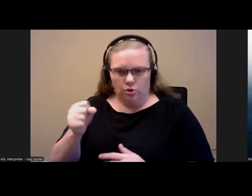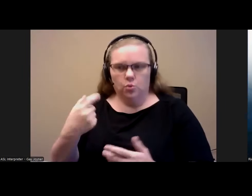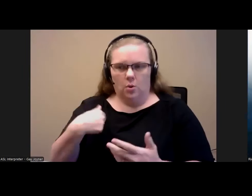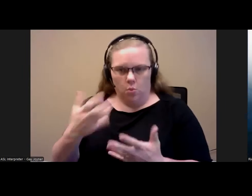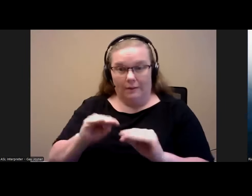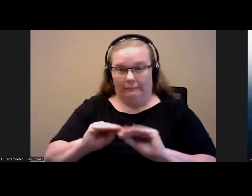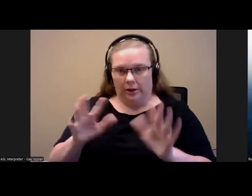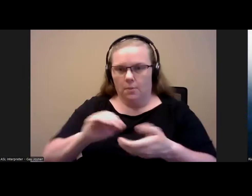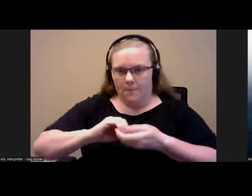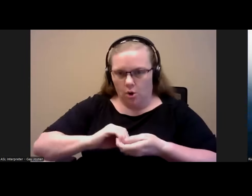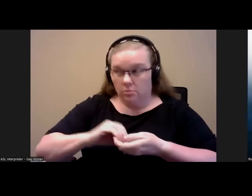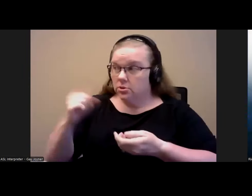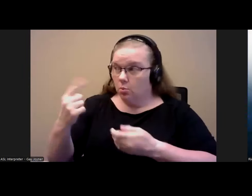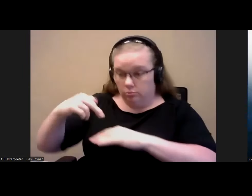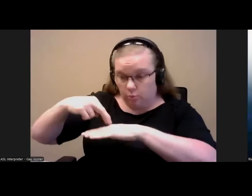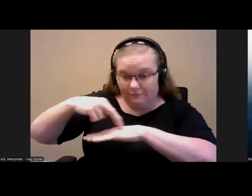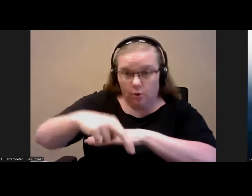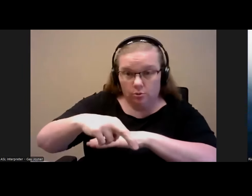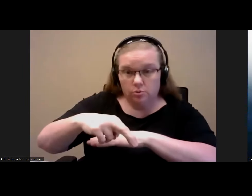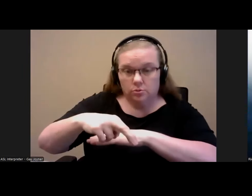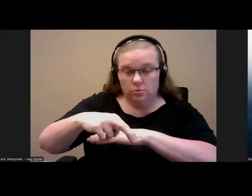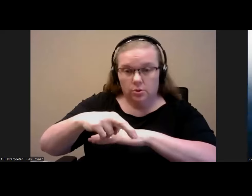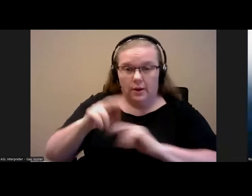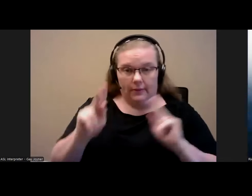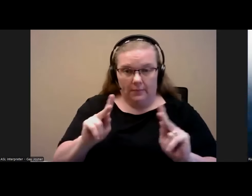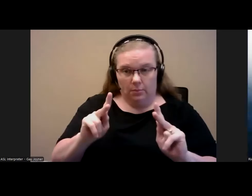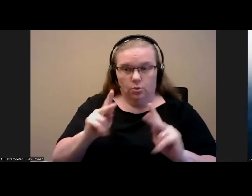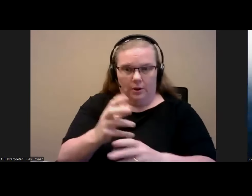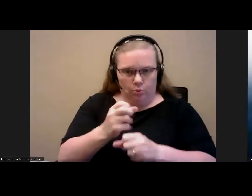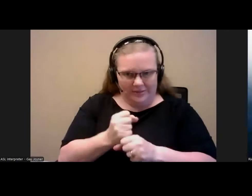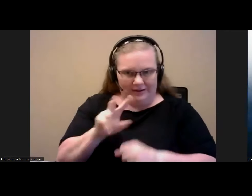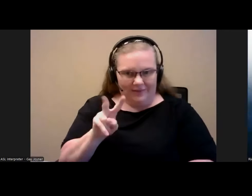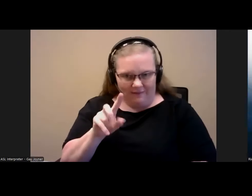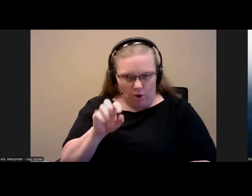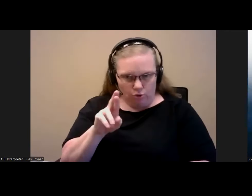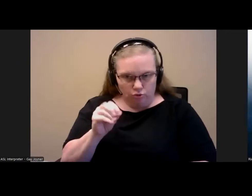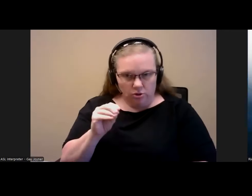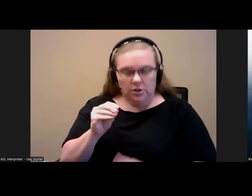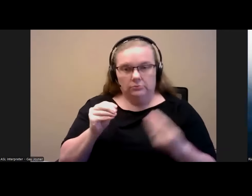that make referrals of the people who receive vouchers, and is also responsible for providing